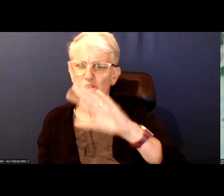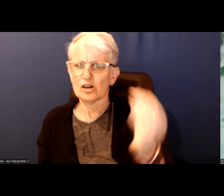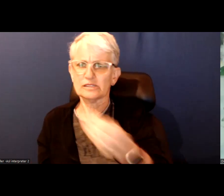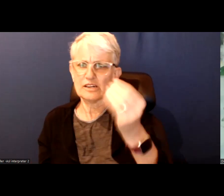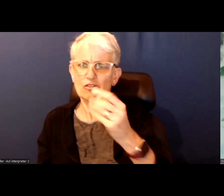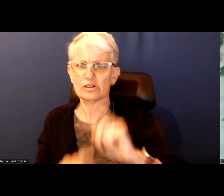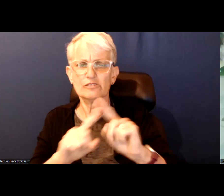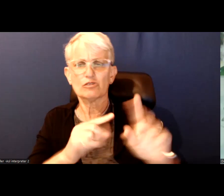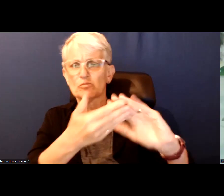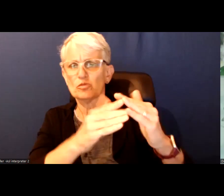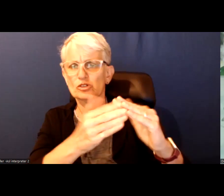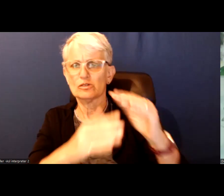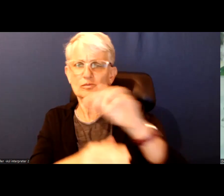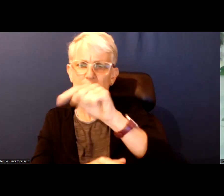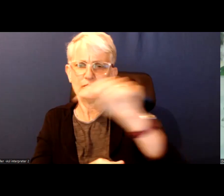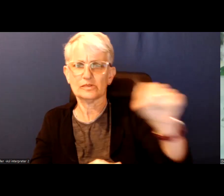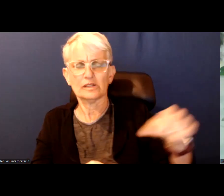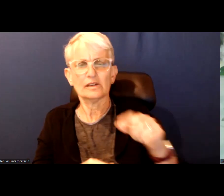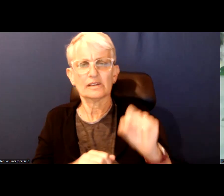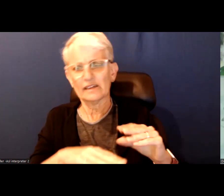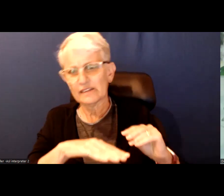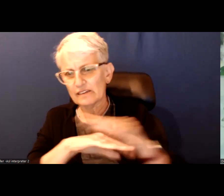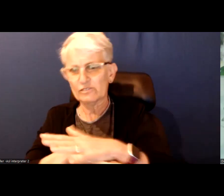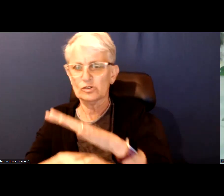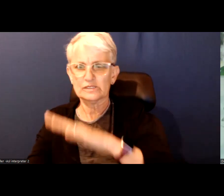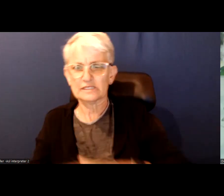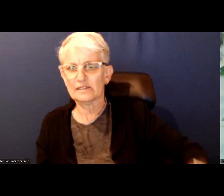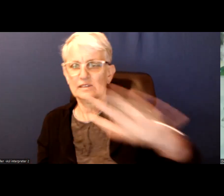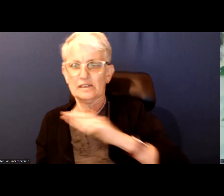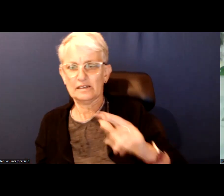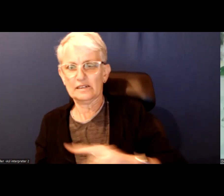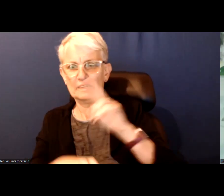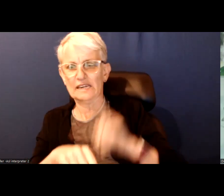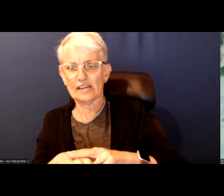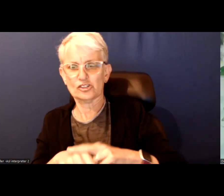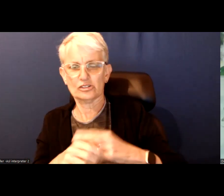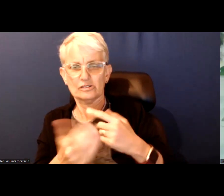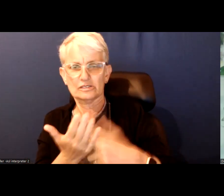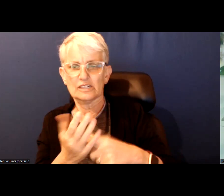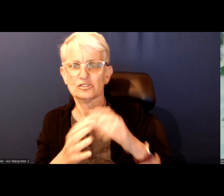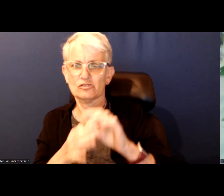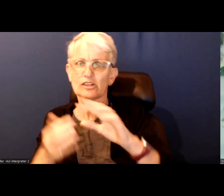A mayor who is influencing the national conversation on municipalities and the rule of municipalities